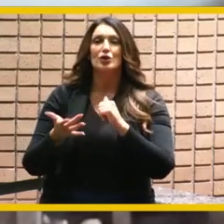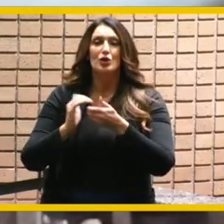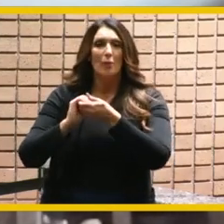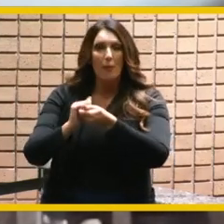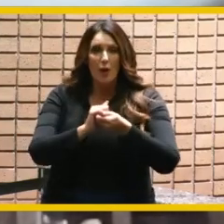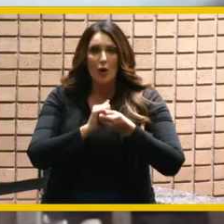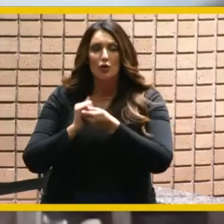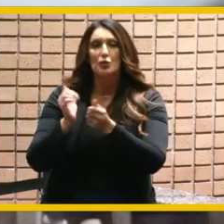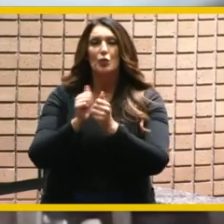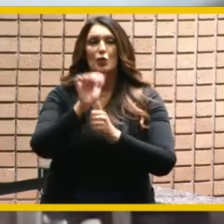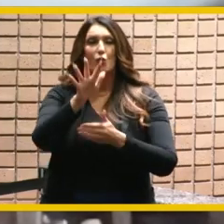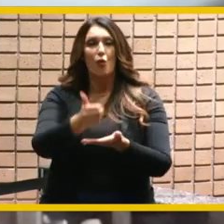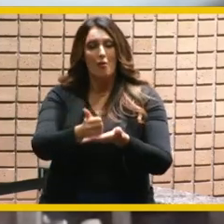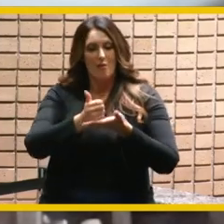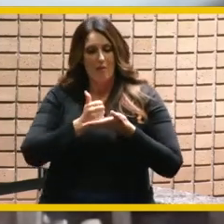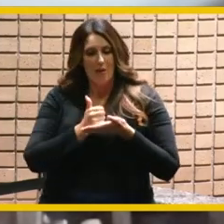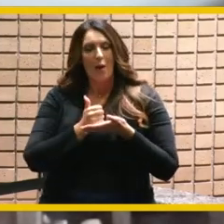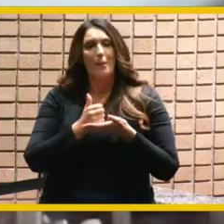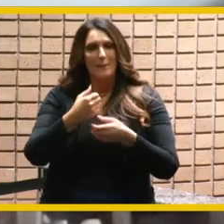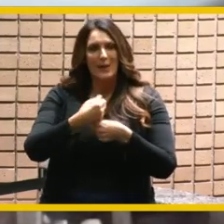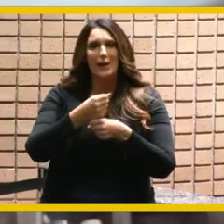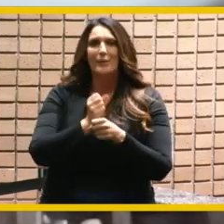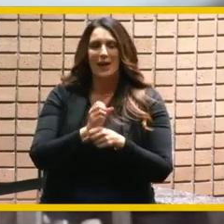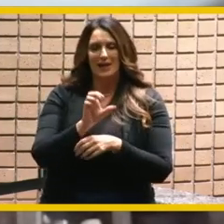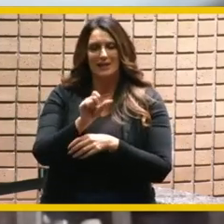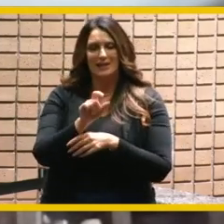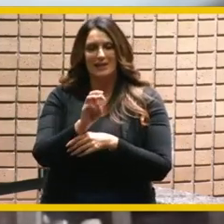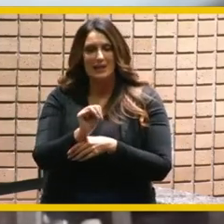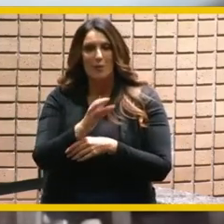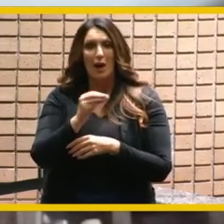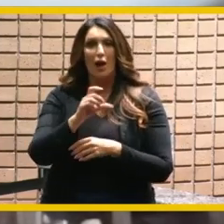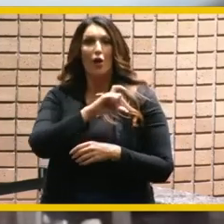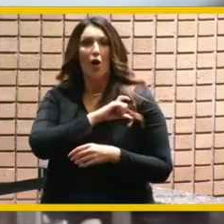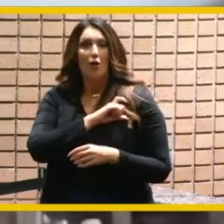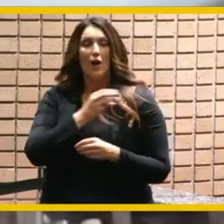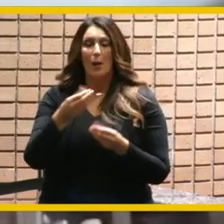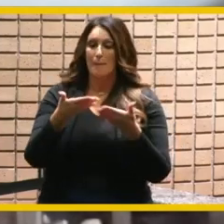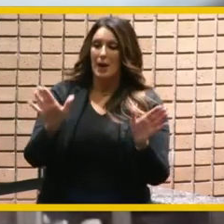with your help created the stem in law enforcement and public safety stem leaps